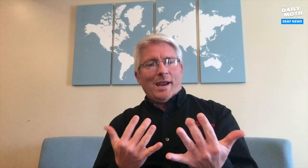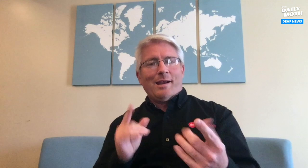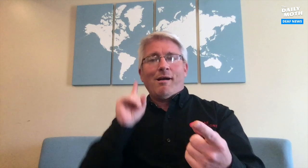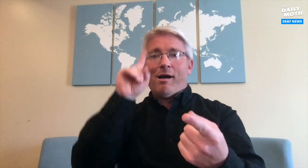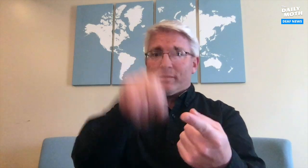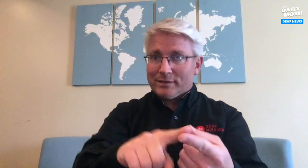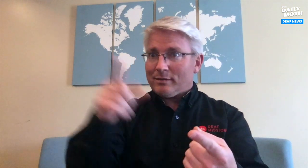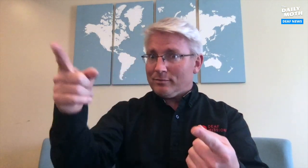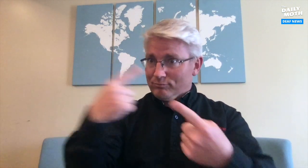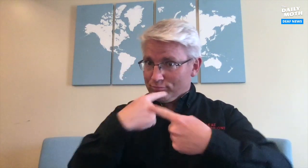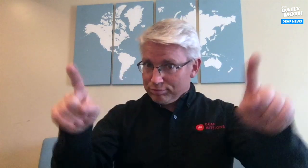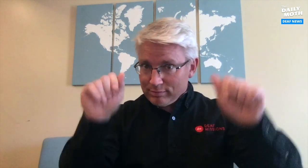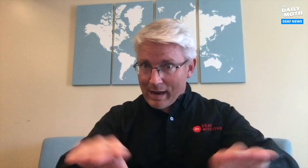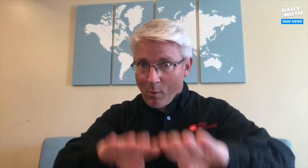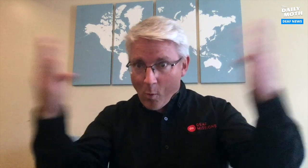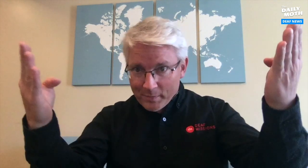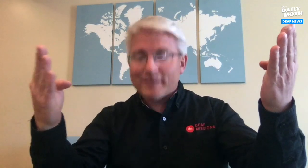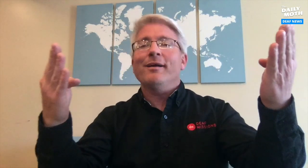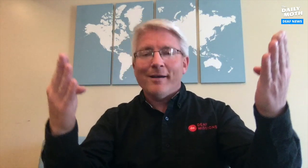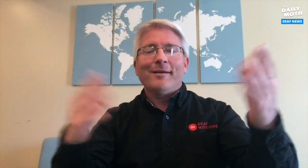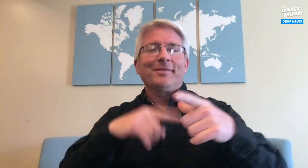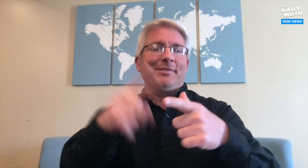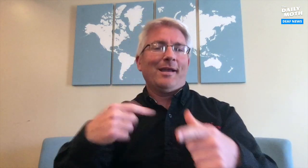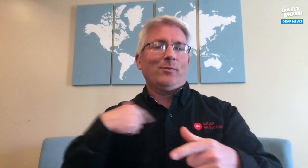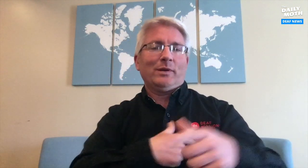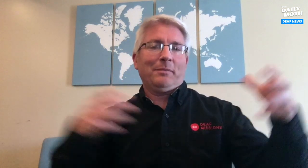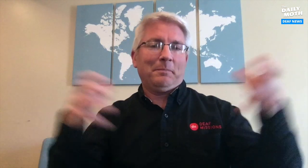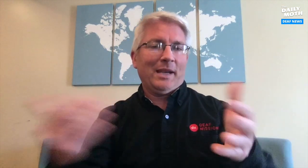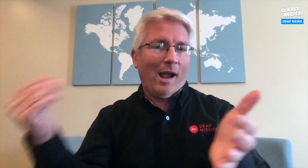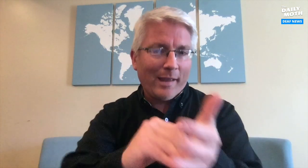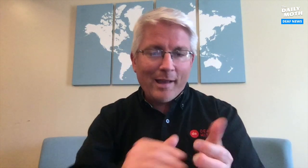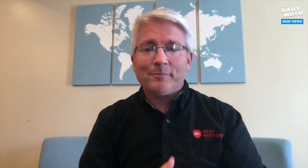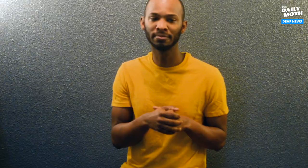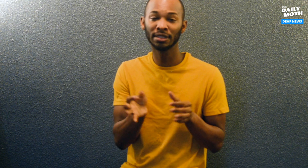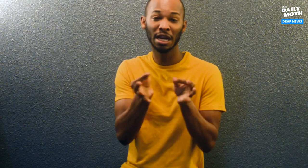wait until they announce that they can open again. Then we can get back together again.